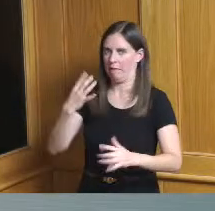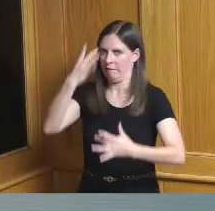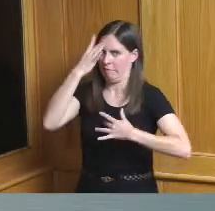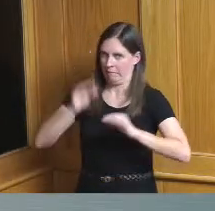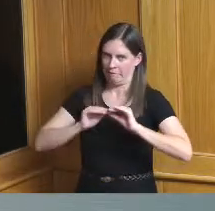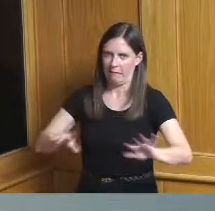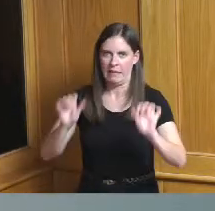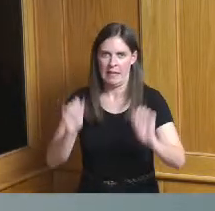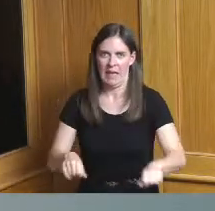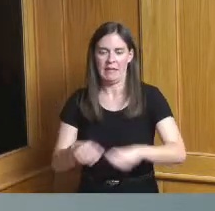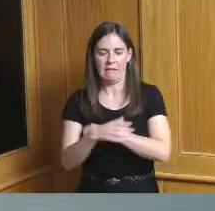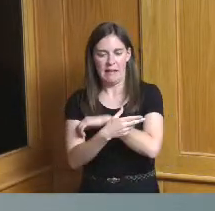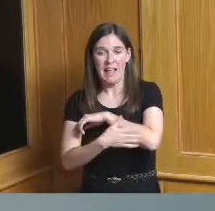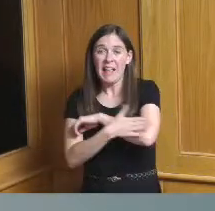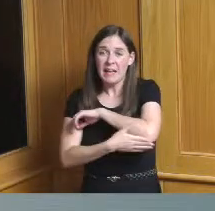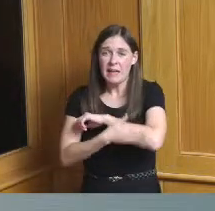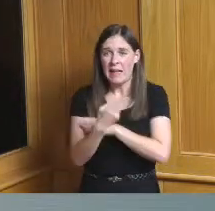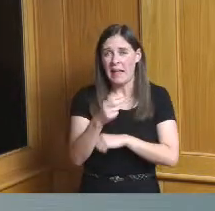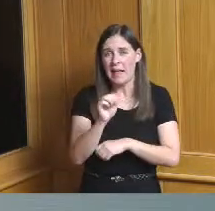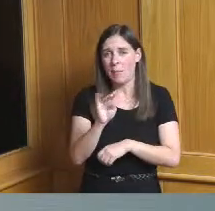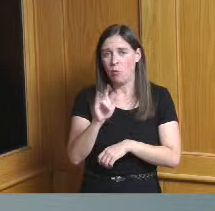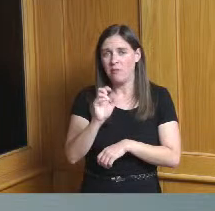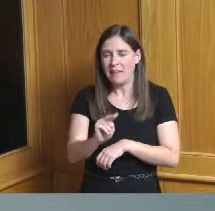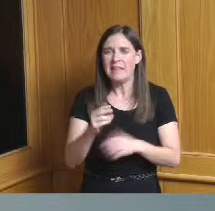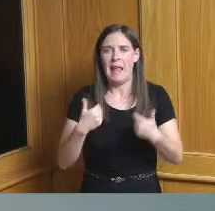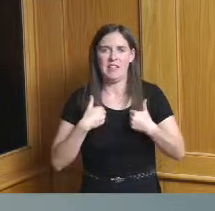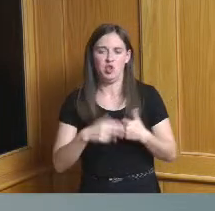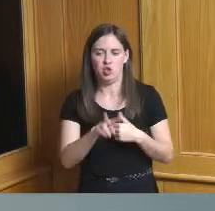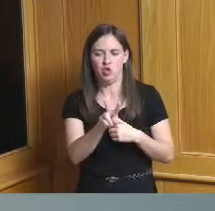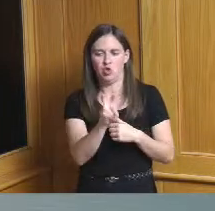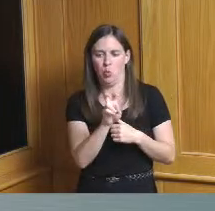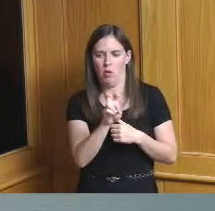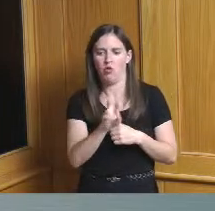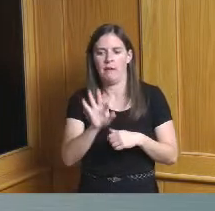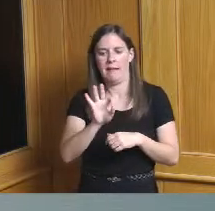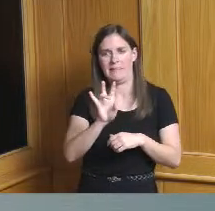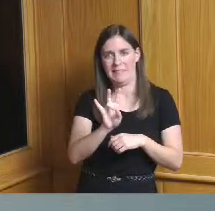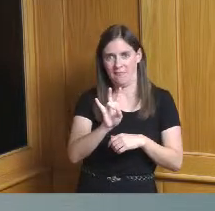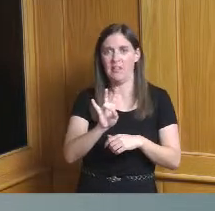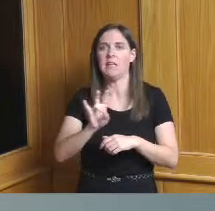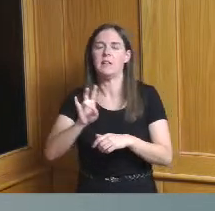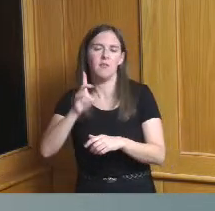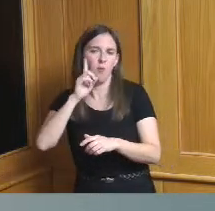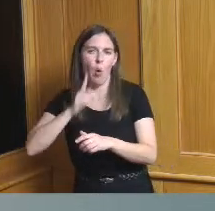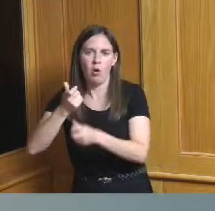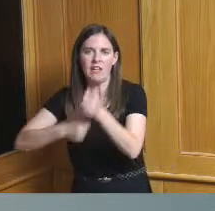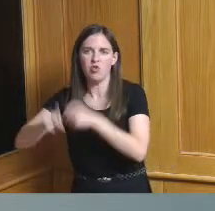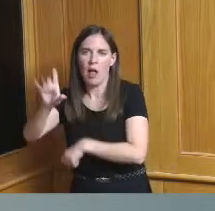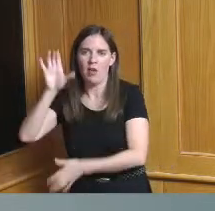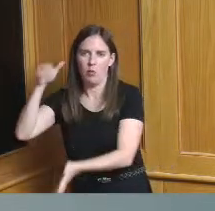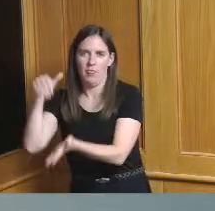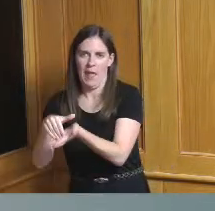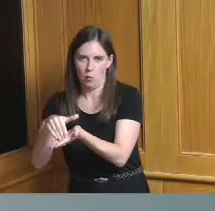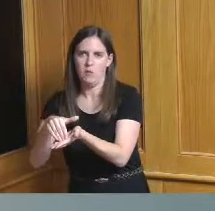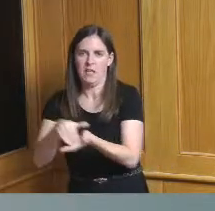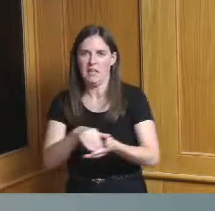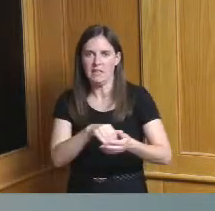has 297 cases per 100 000 with a percent positive rate as already mentioned at 10.6